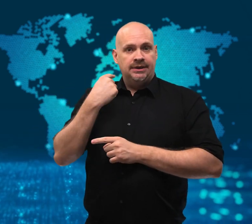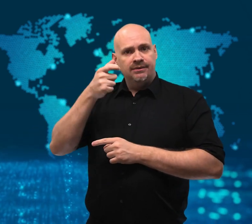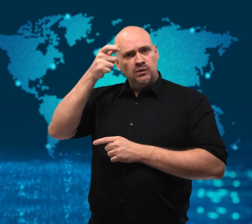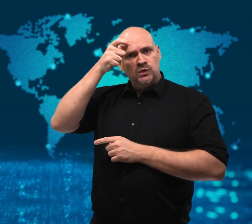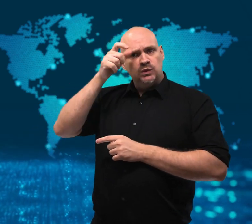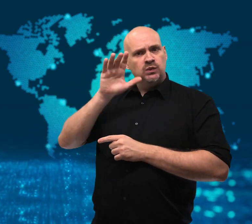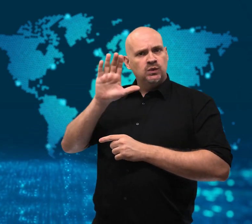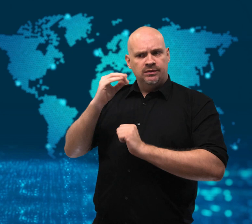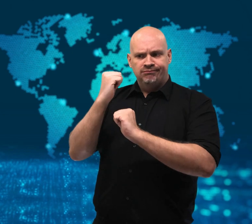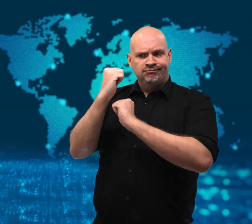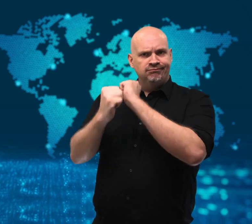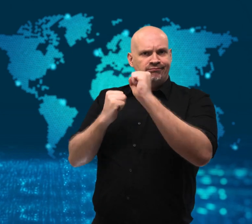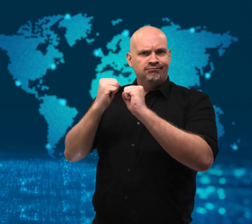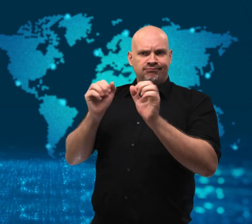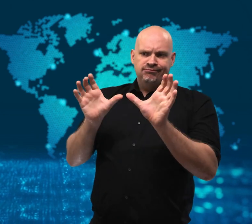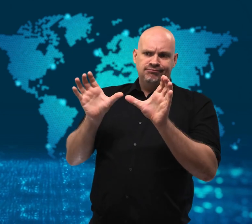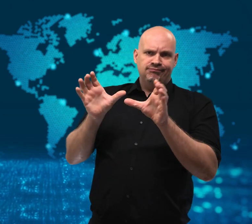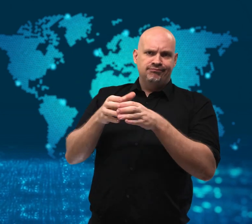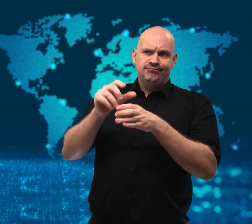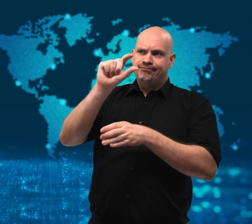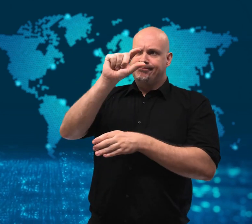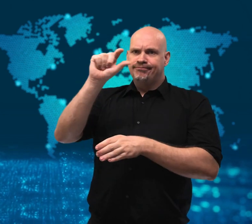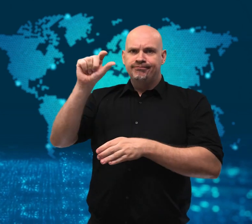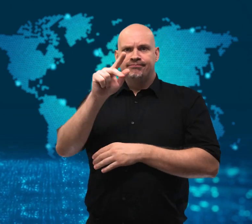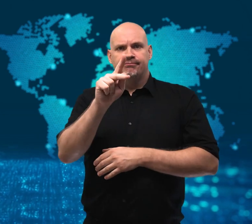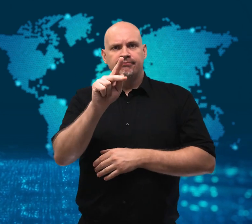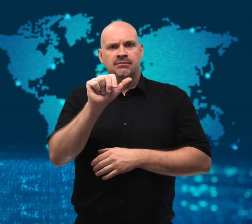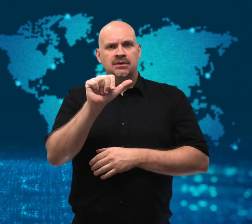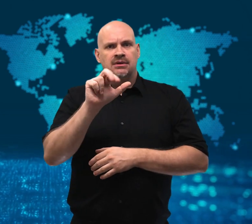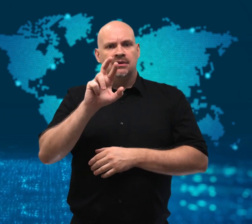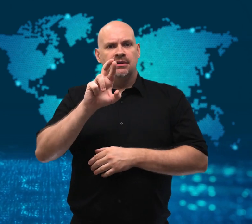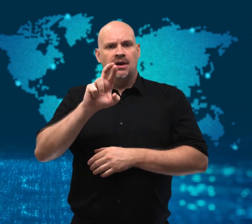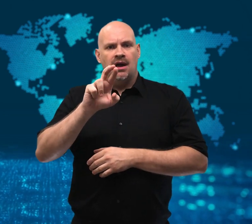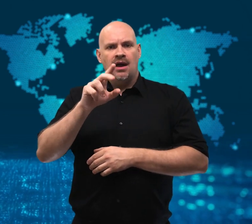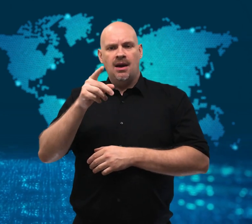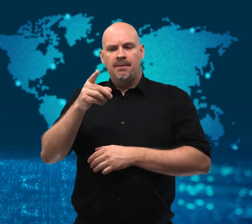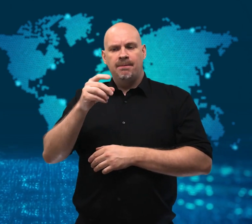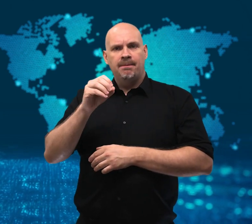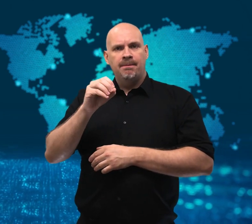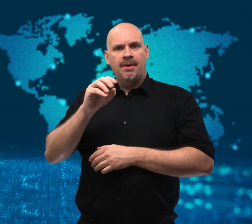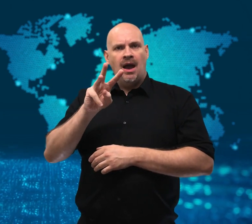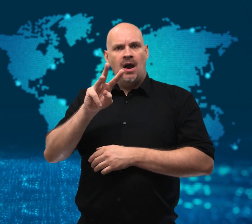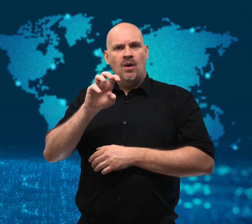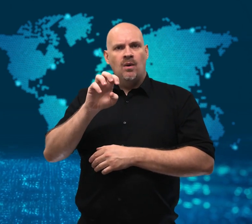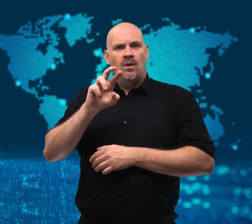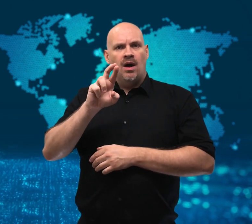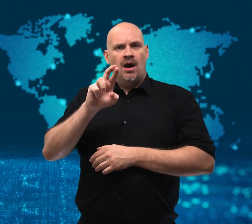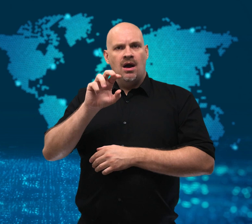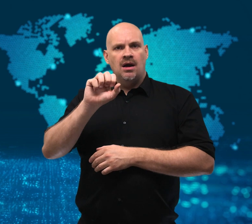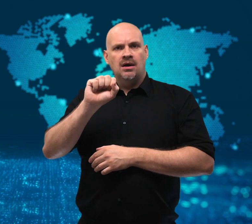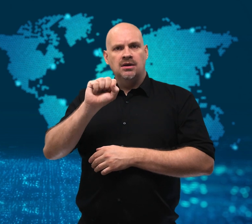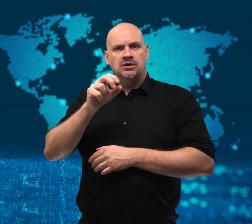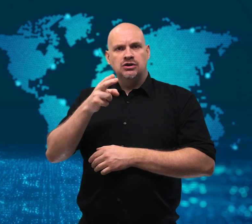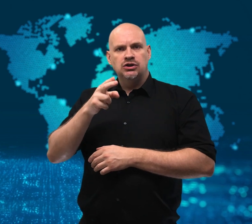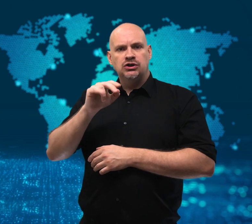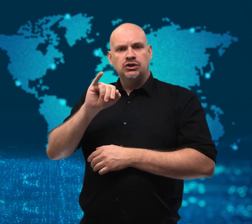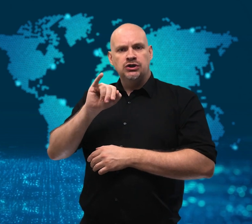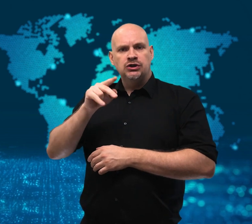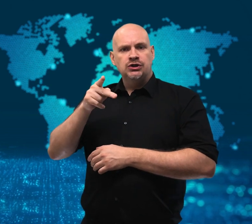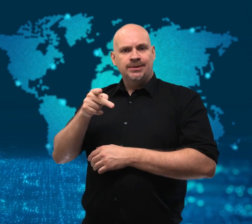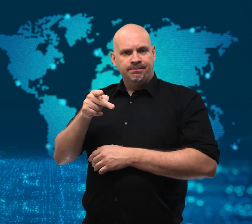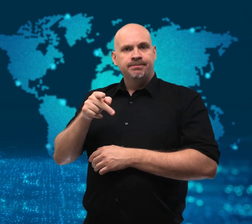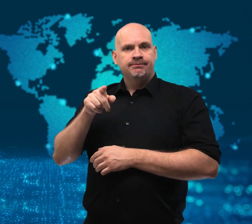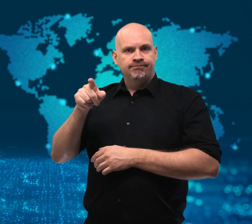Last Friday, a Turkish company, Karpowership,